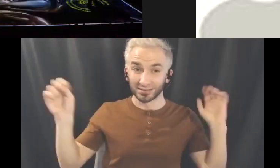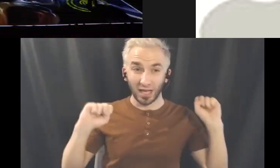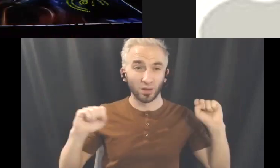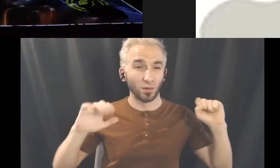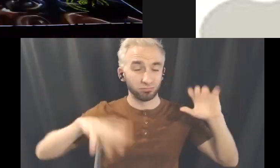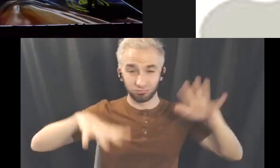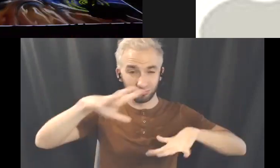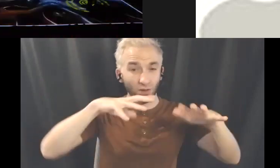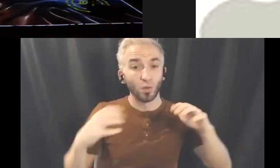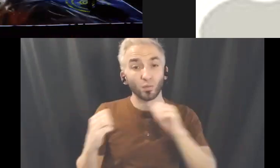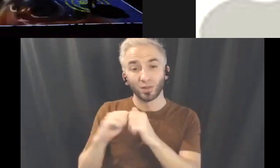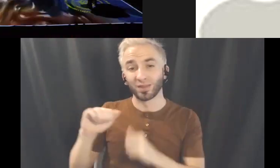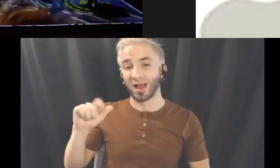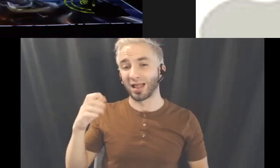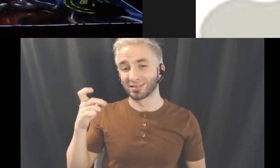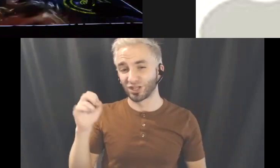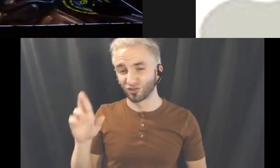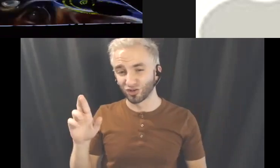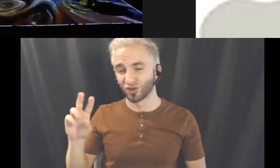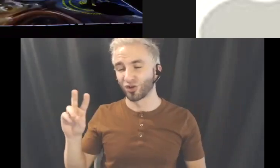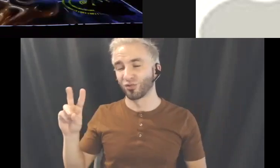withAleksandar Zecevic and also Sammy Chien.